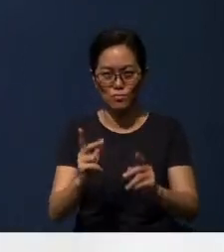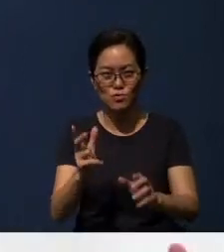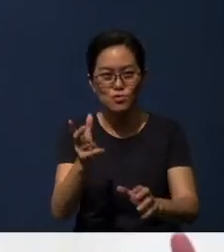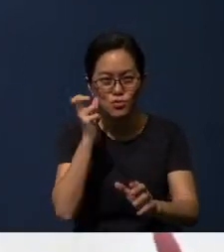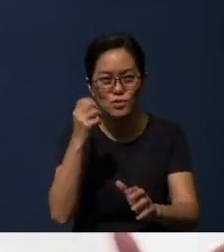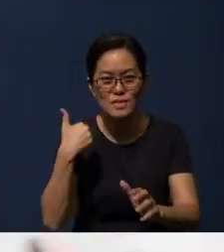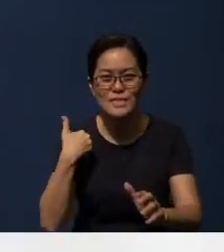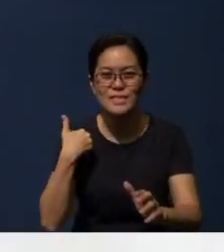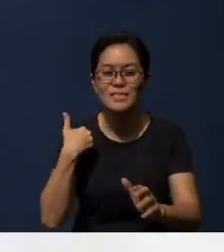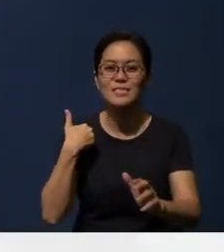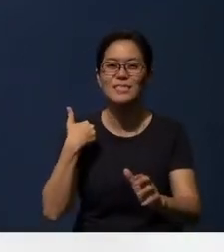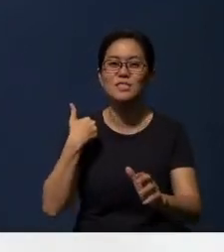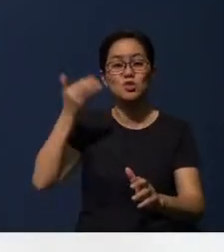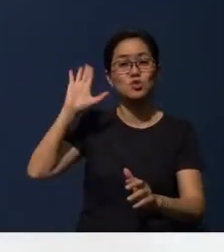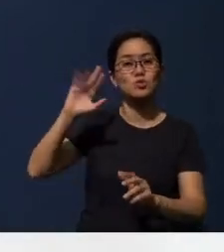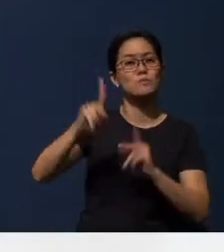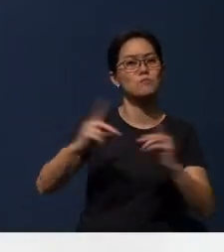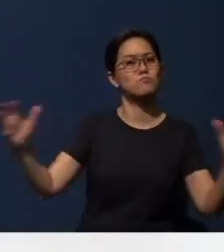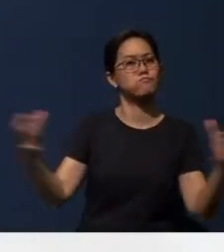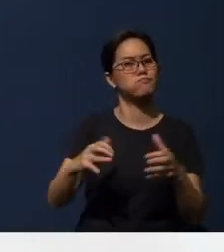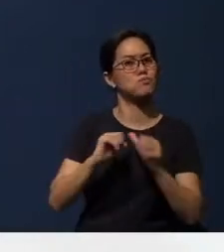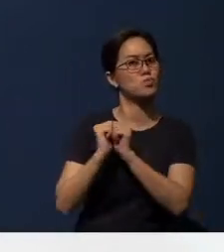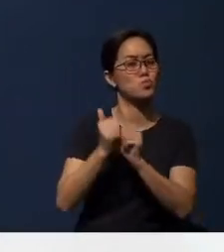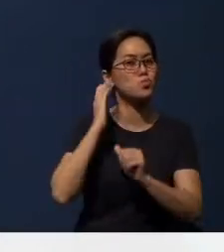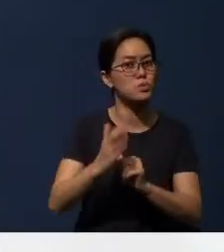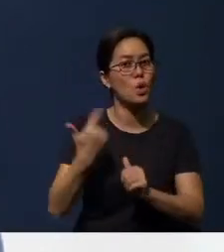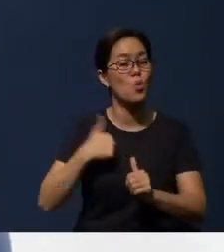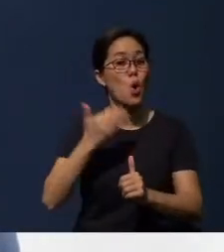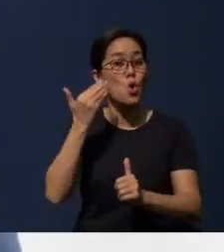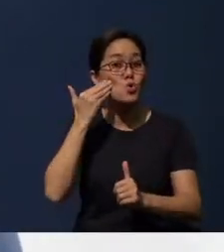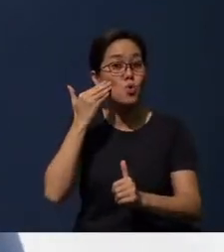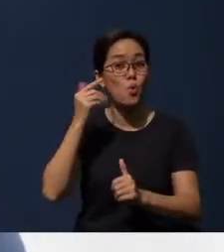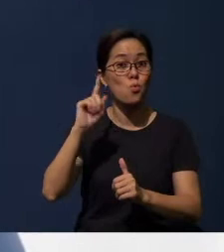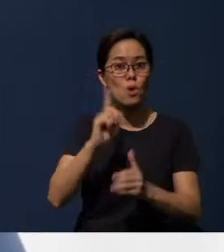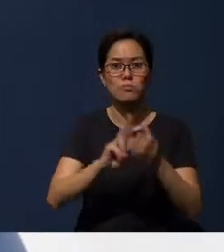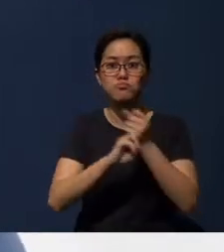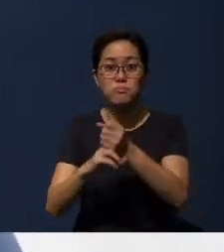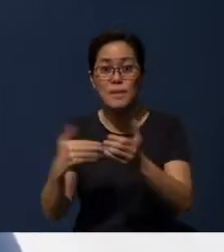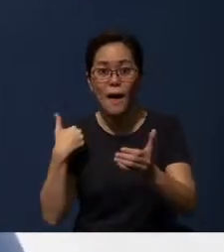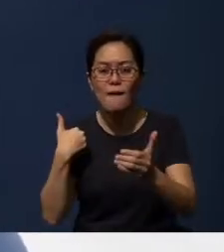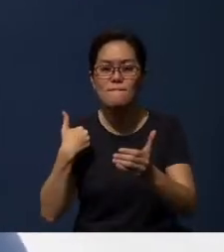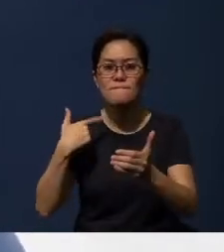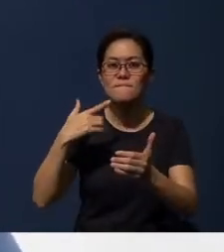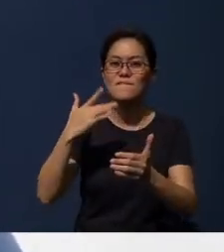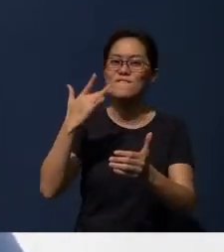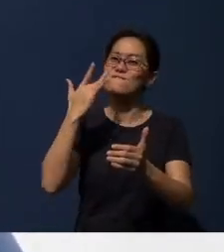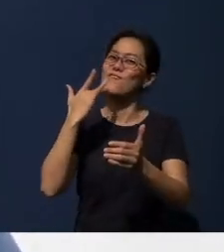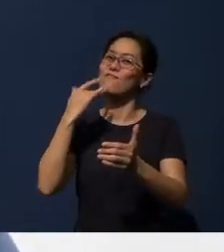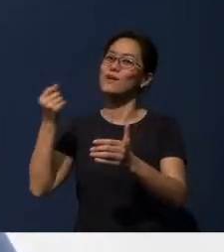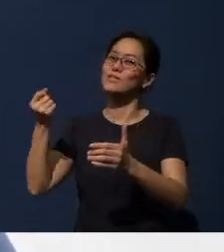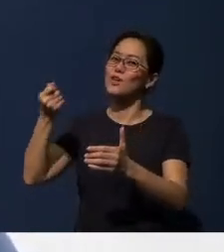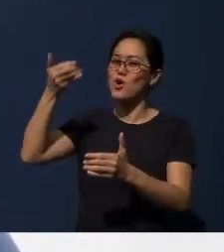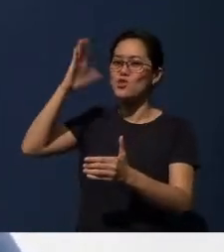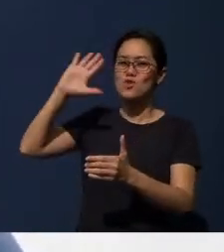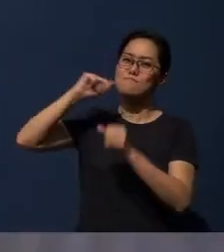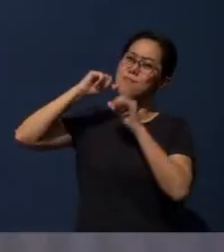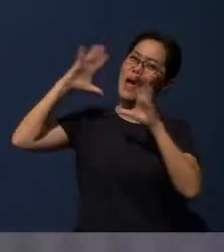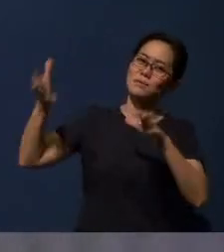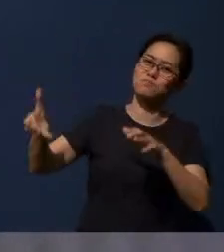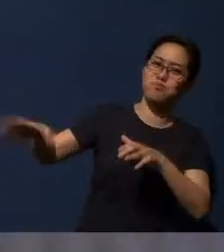That's gonna bring the people of God together. And we know that where there is unity, there is favor and outpouring of God's blessing.